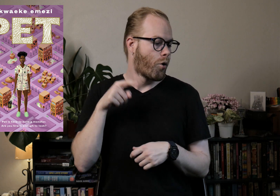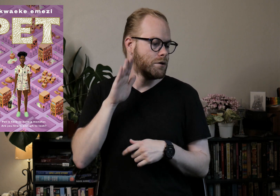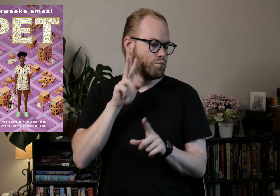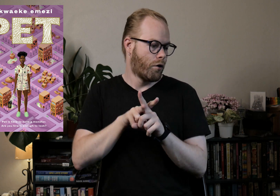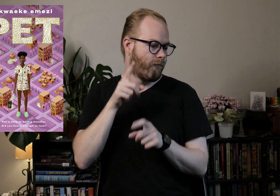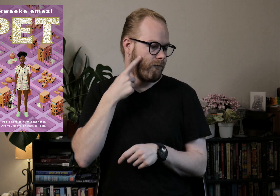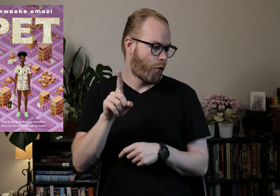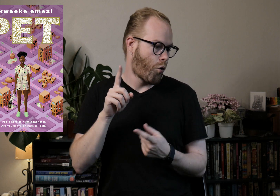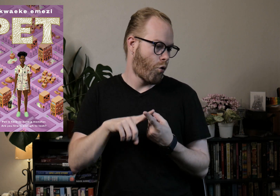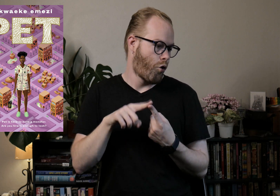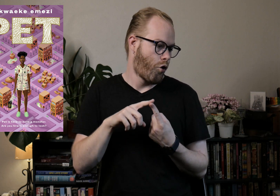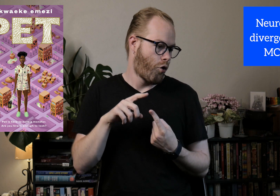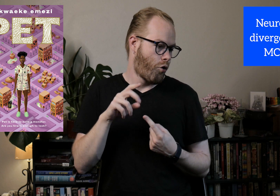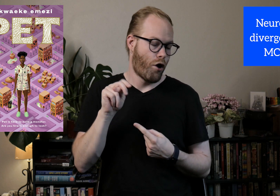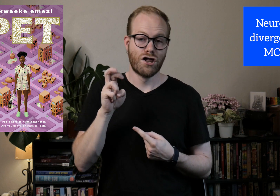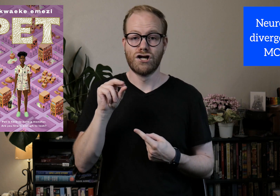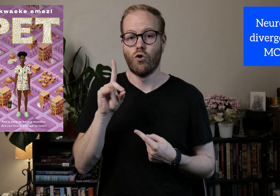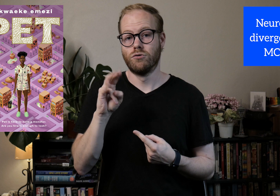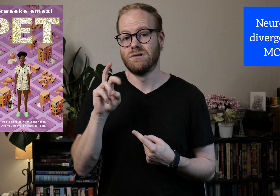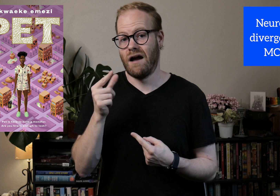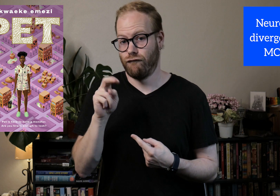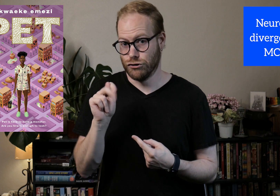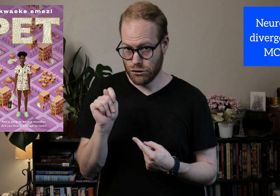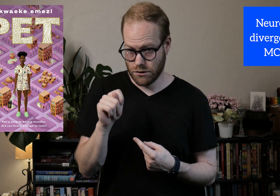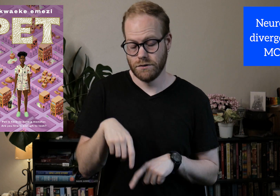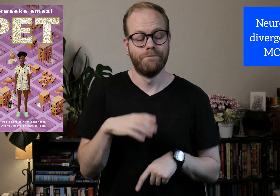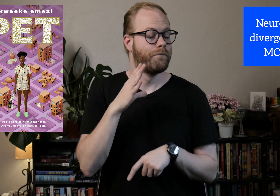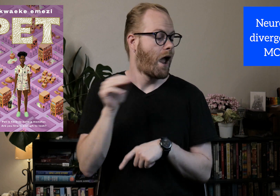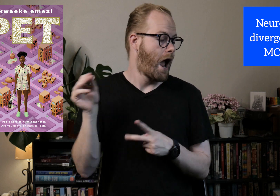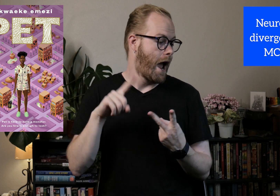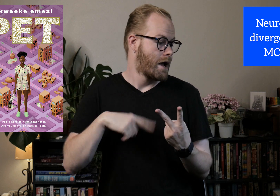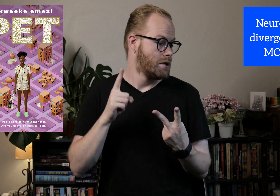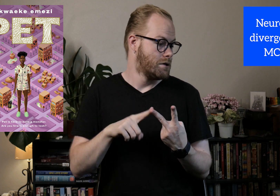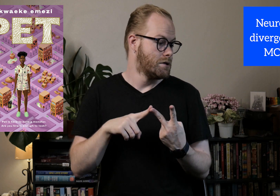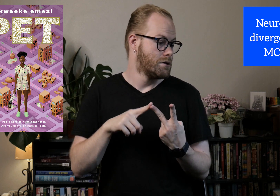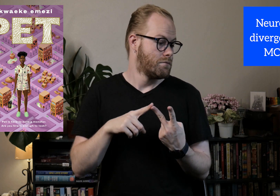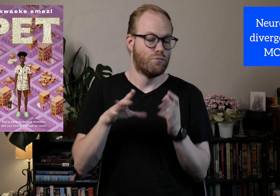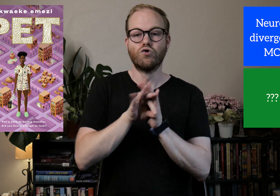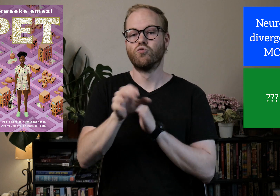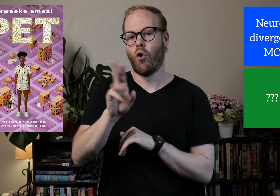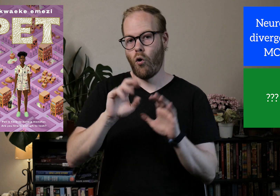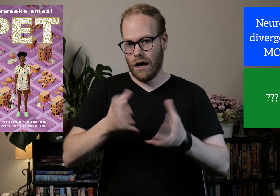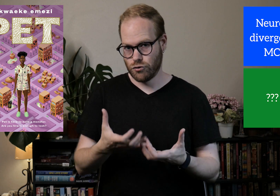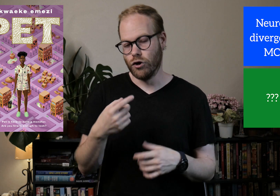This will go for Neurodivergent, and Choose Your Own Category.